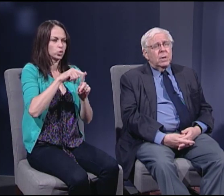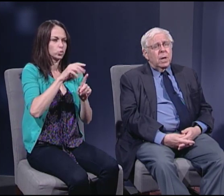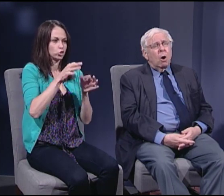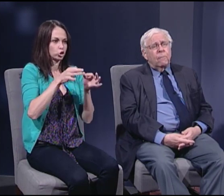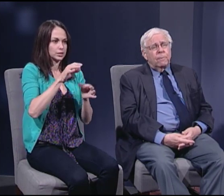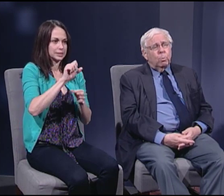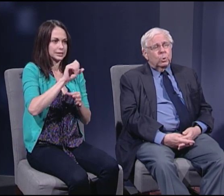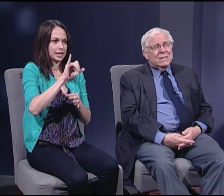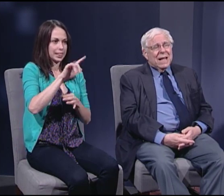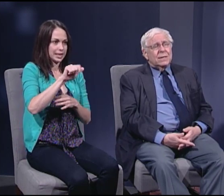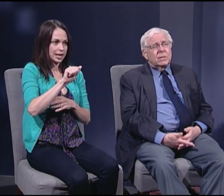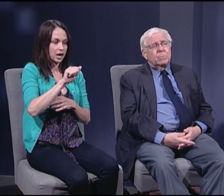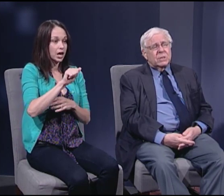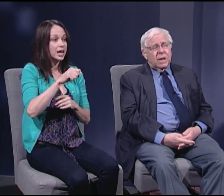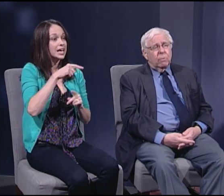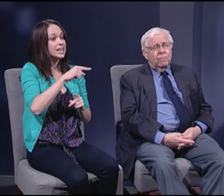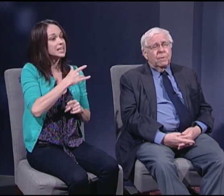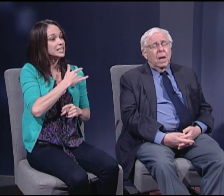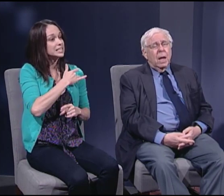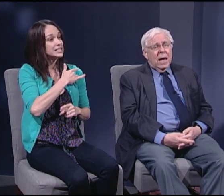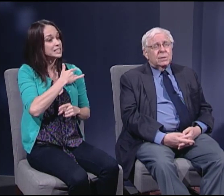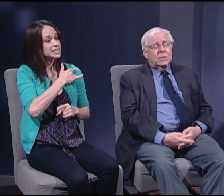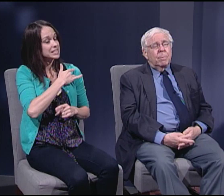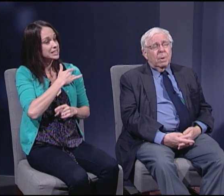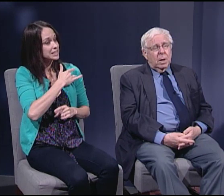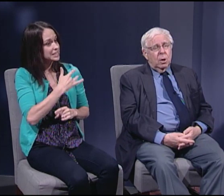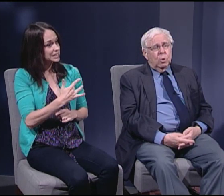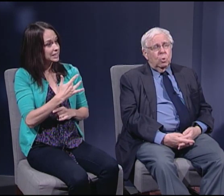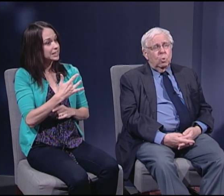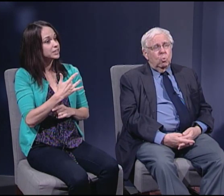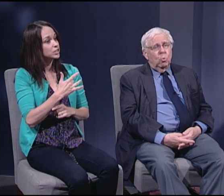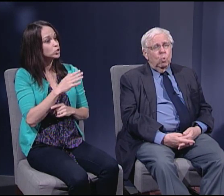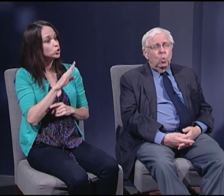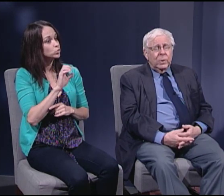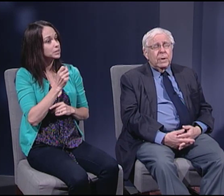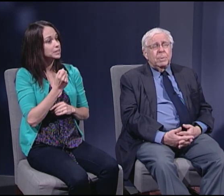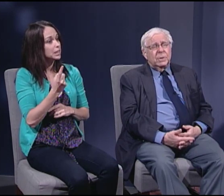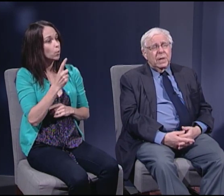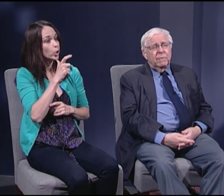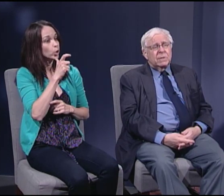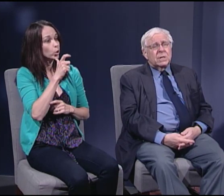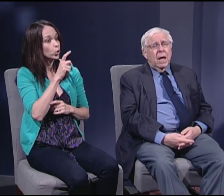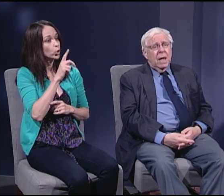he often presents himself as somebody who really believes